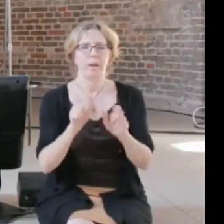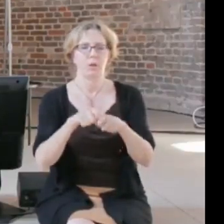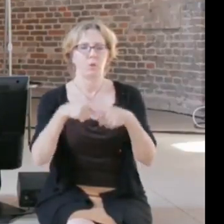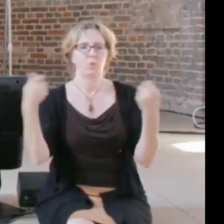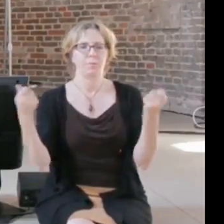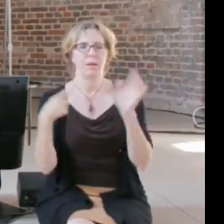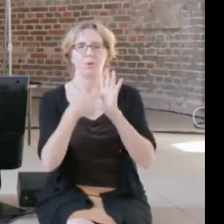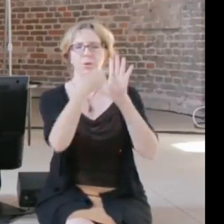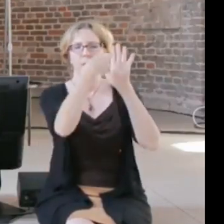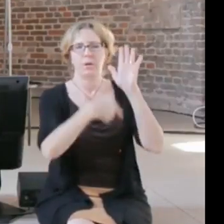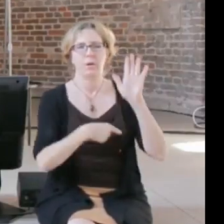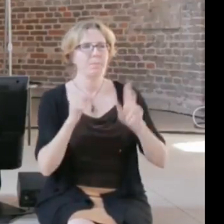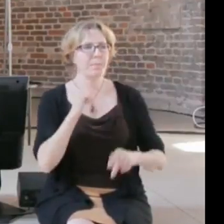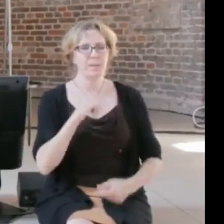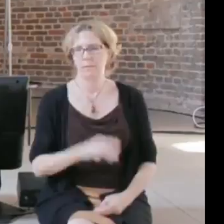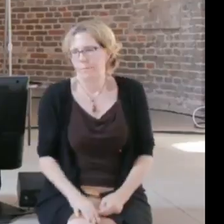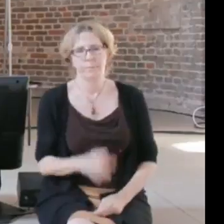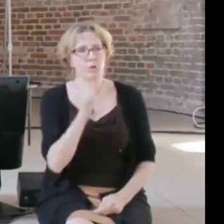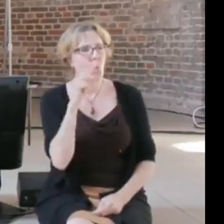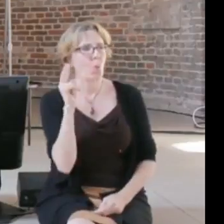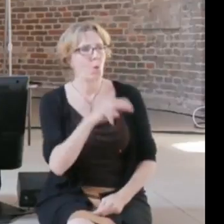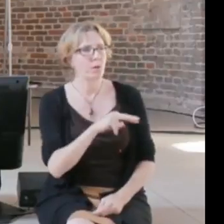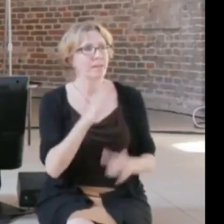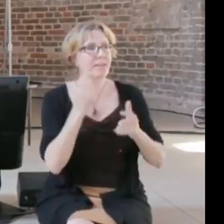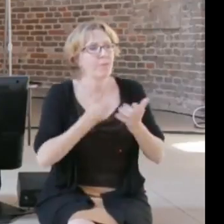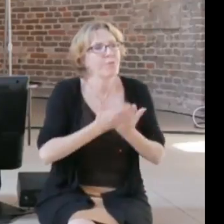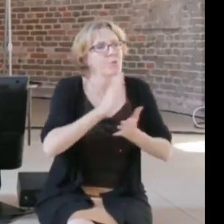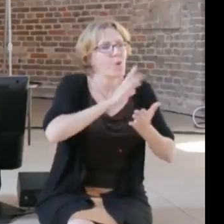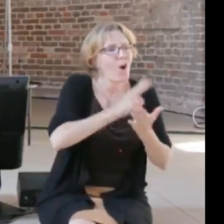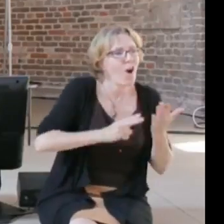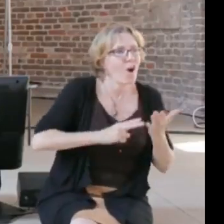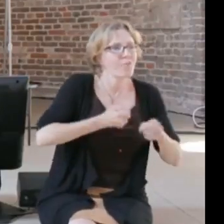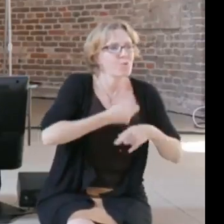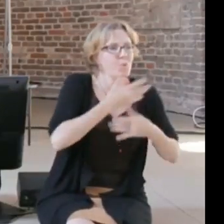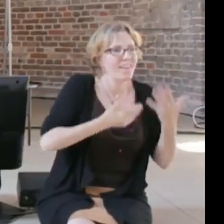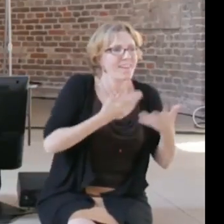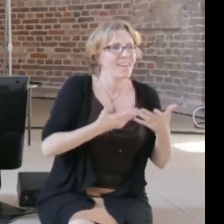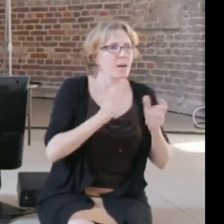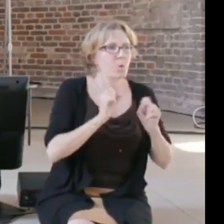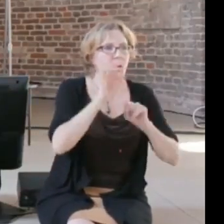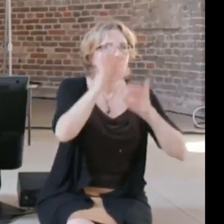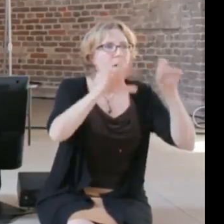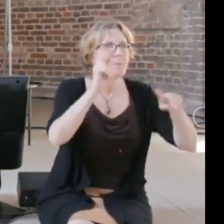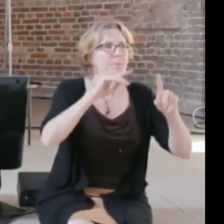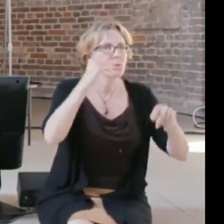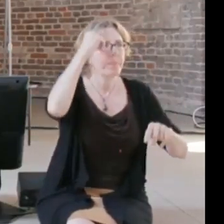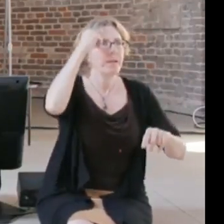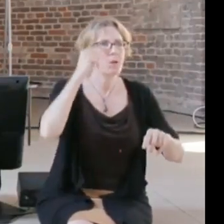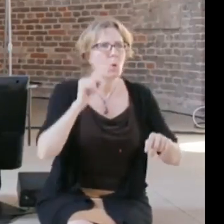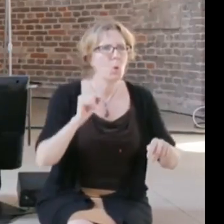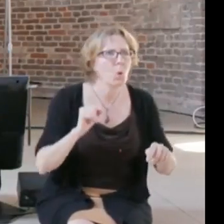to you Julia, at the Media Lab think about art, design, science and engineering as this wheel.